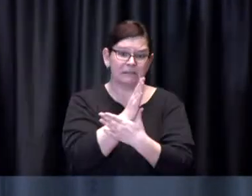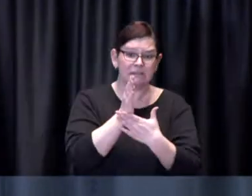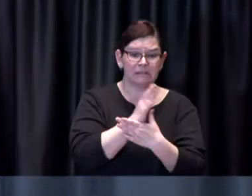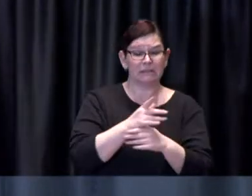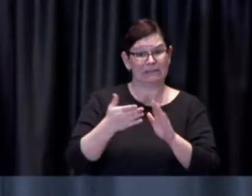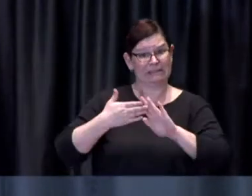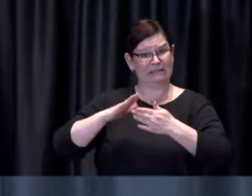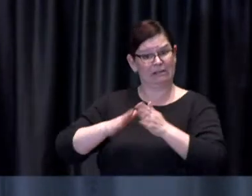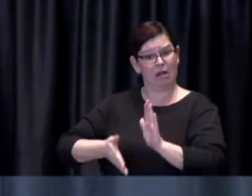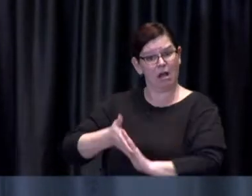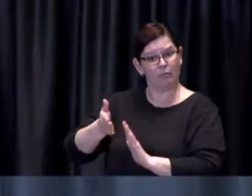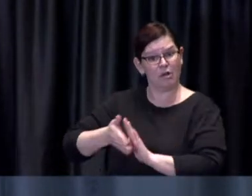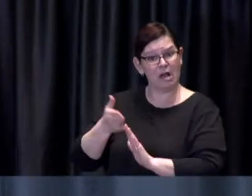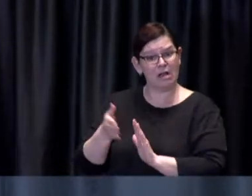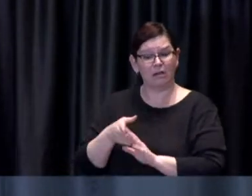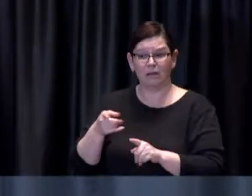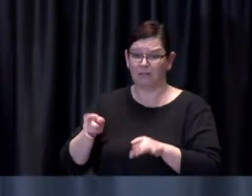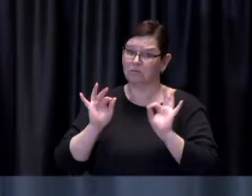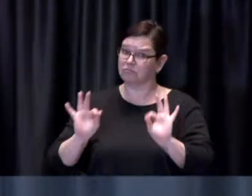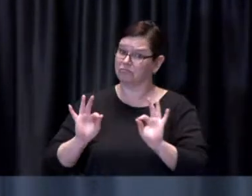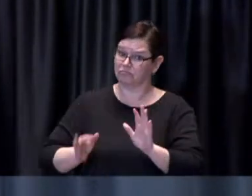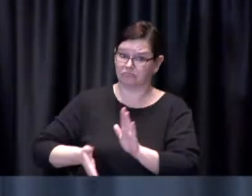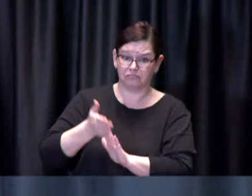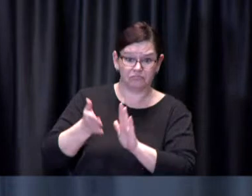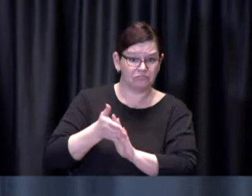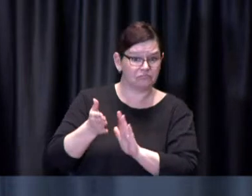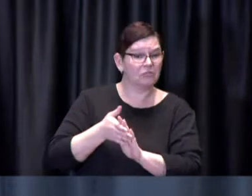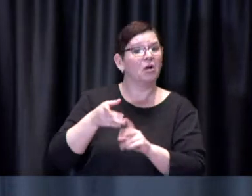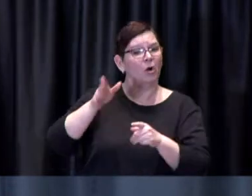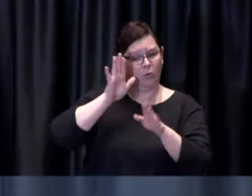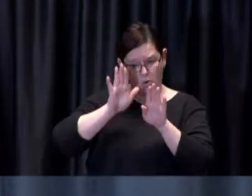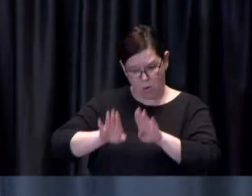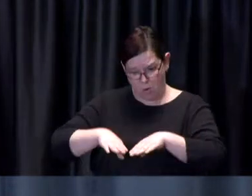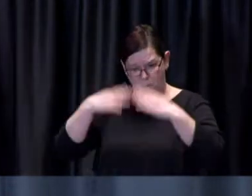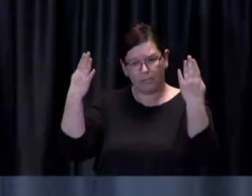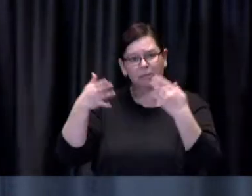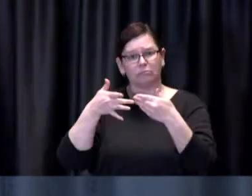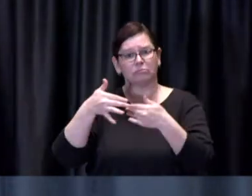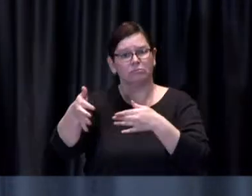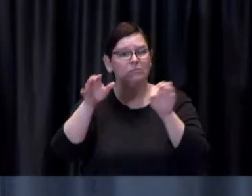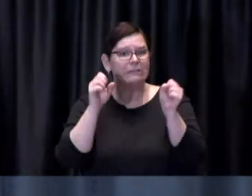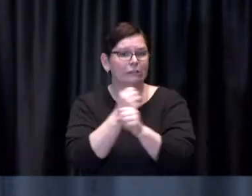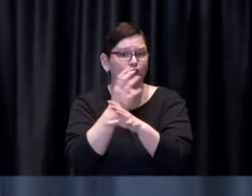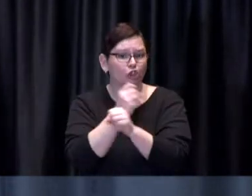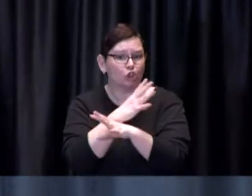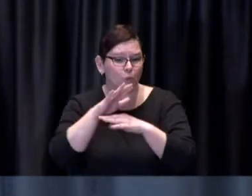throughout the upcoming Easter long weekend, including Good Friday, Easter Sunday and Easter Monday.